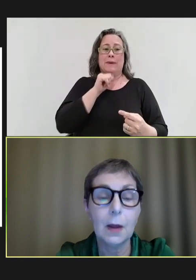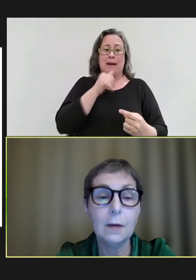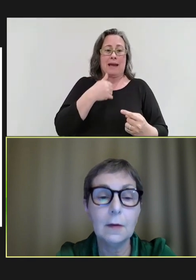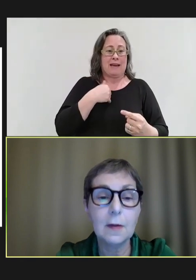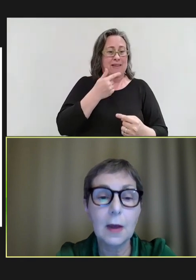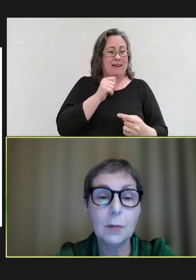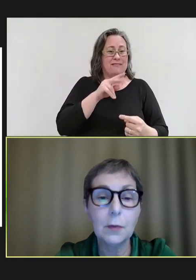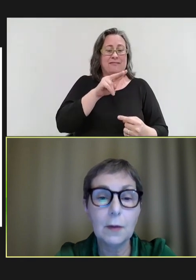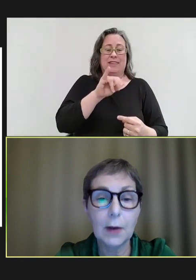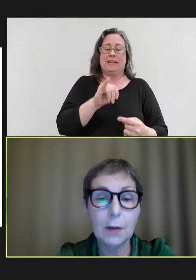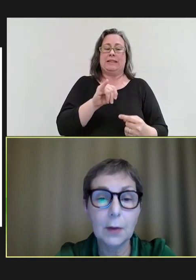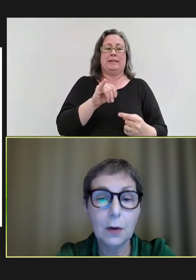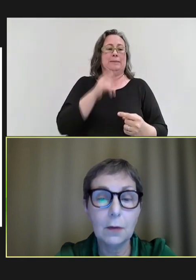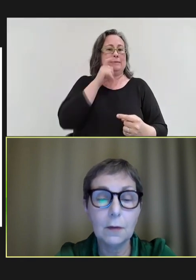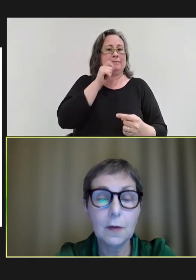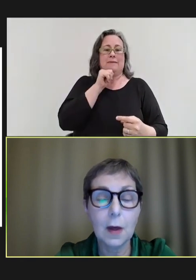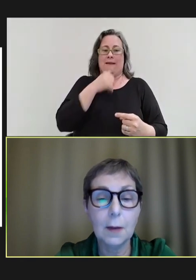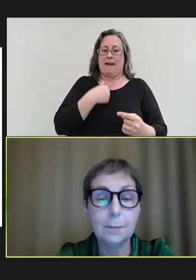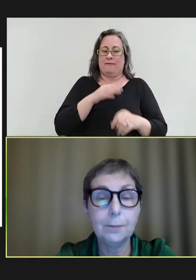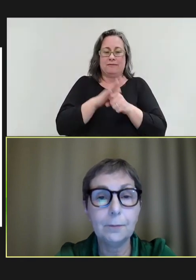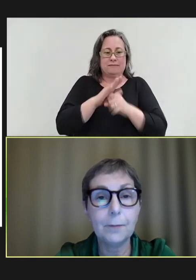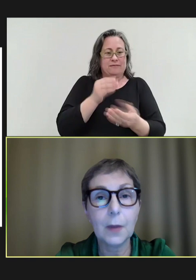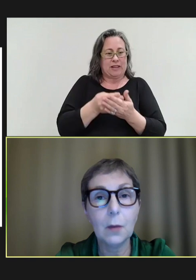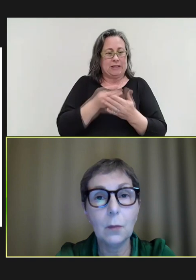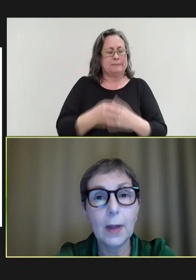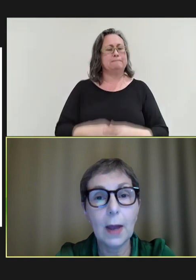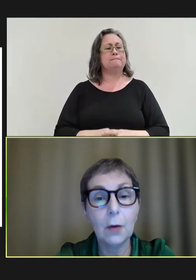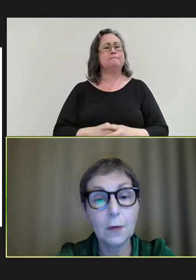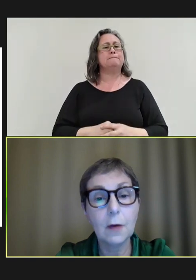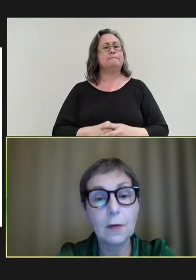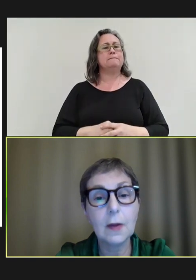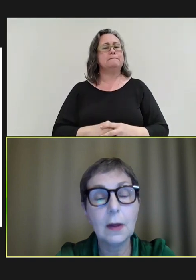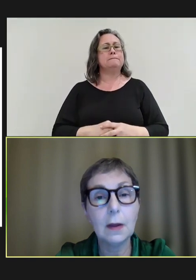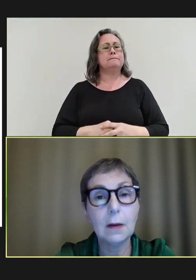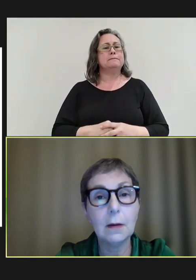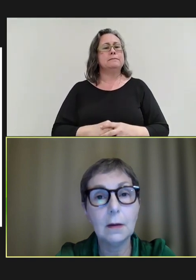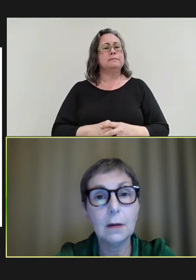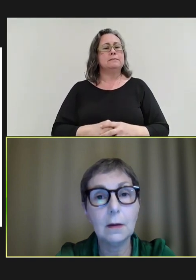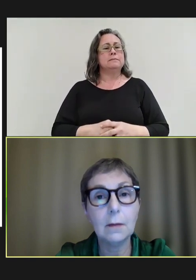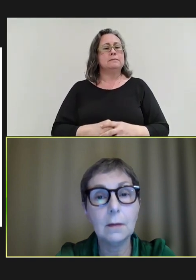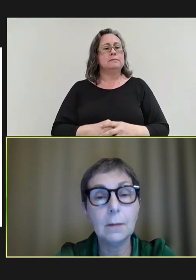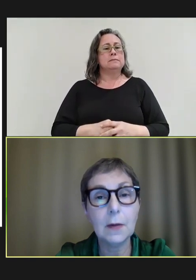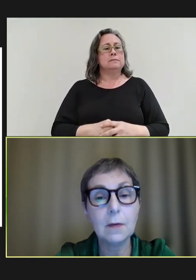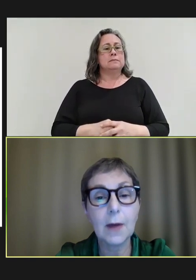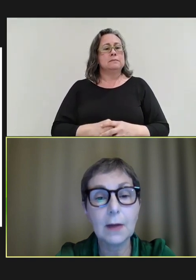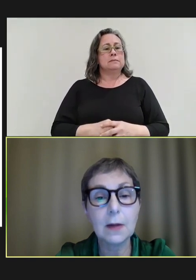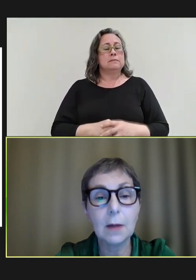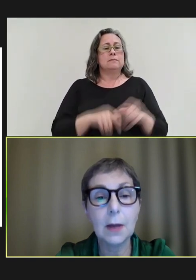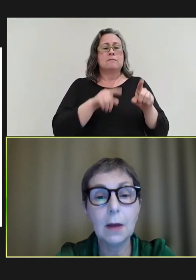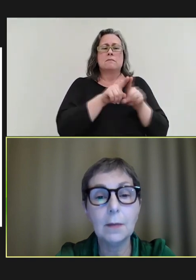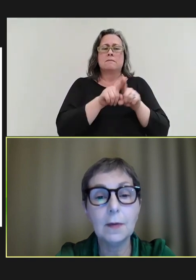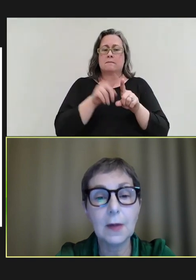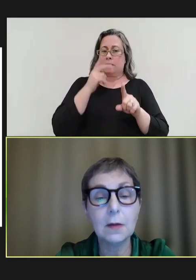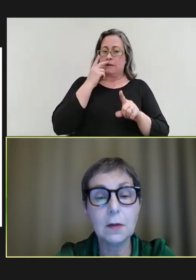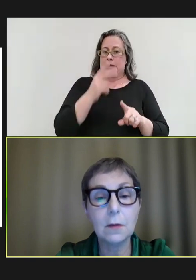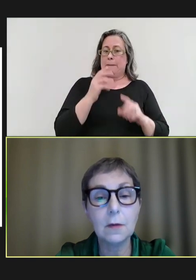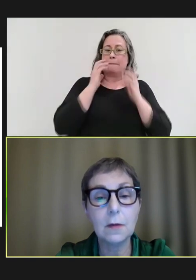In the Sustainable Development Goals, we also see measles vaccine coming up. And the second dose